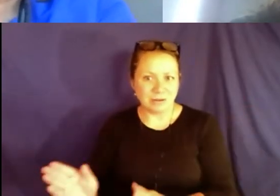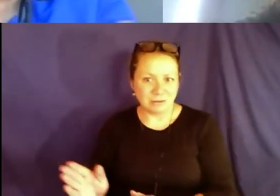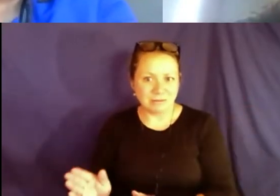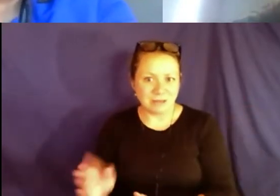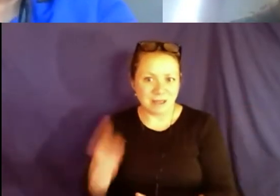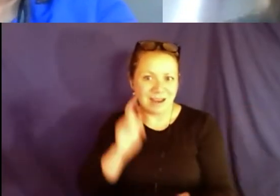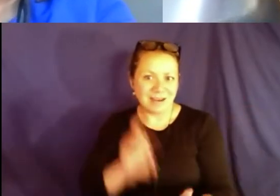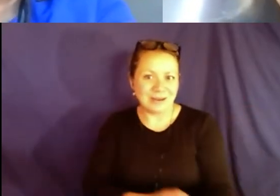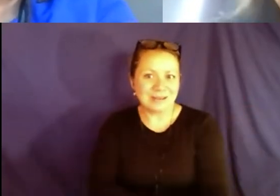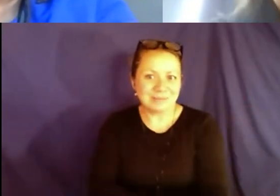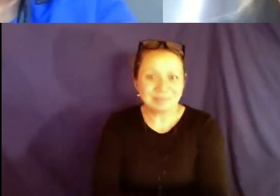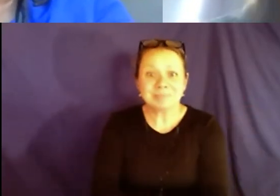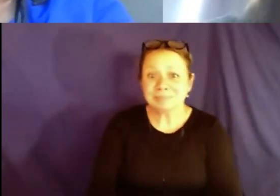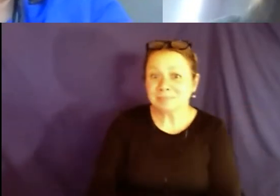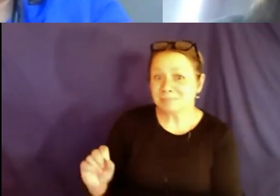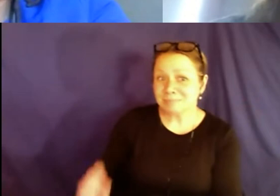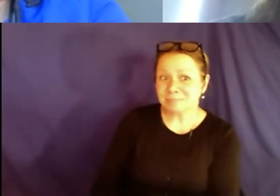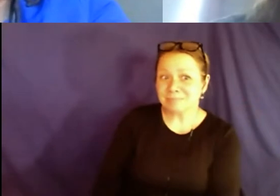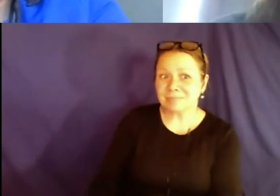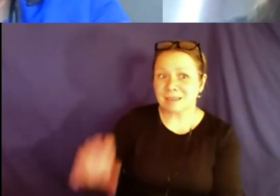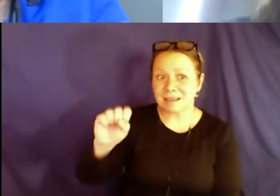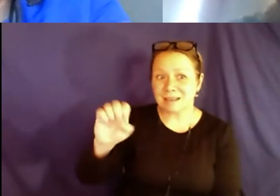thing I would like to change and I know that's very general but I feel